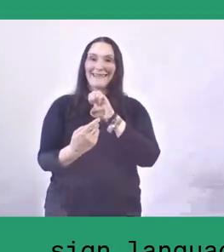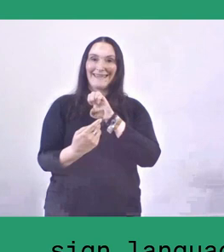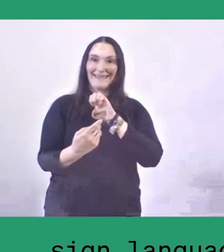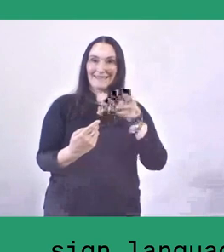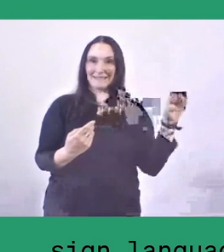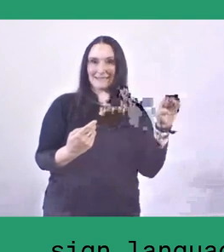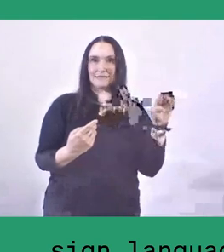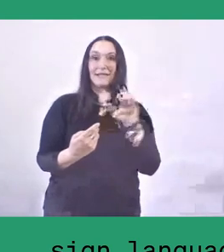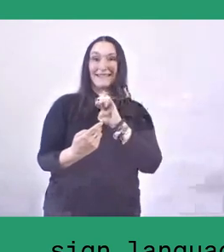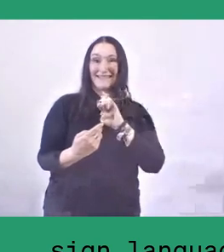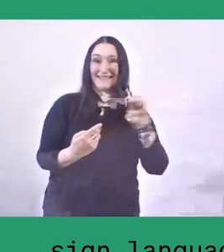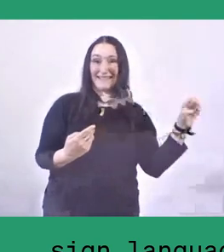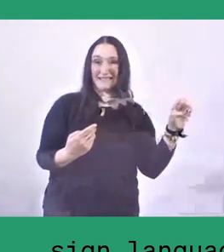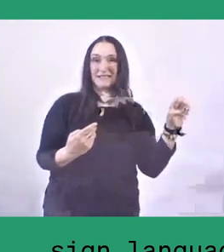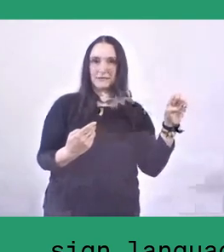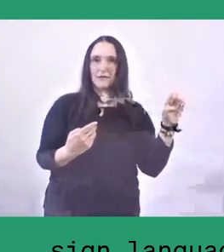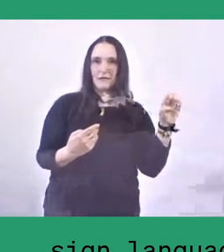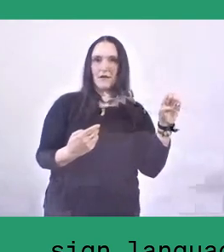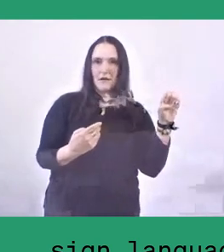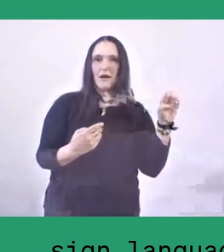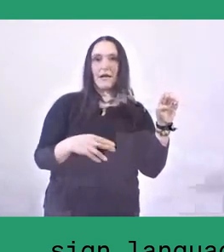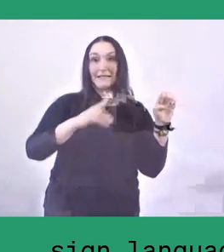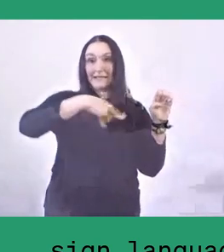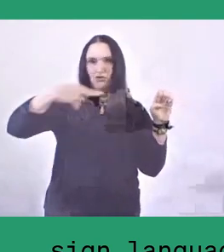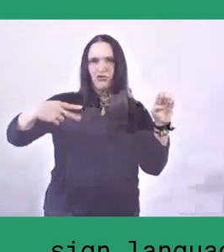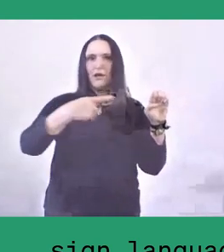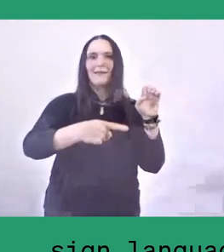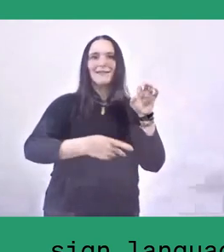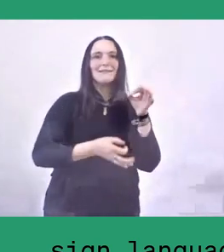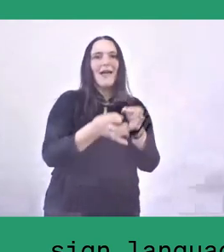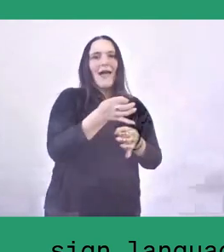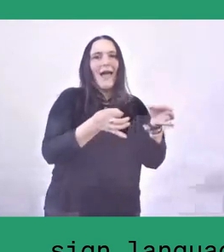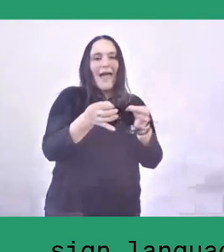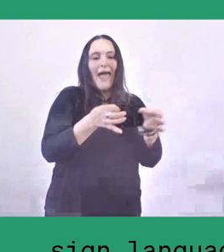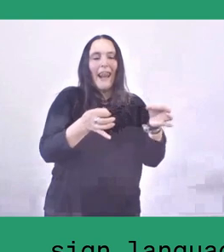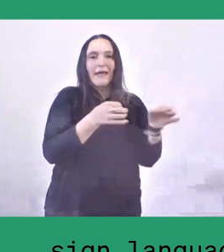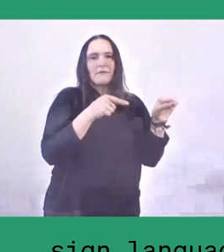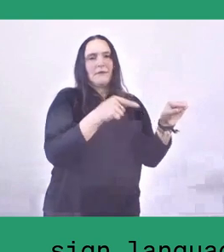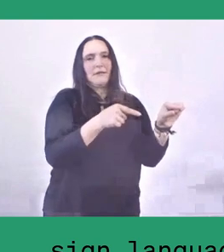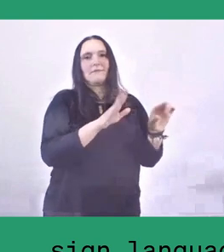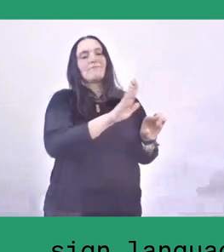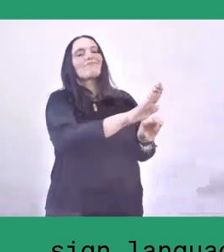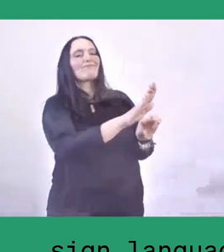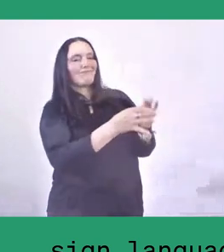They each have their own locally anchored knowledge and tradition.